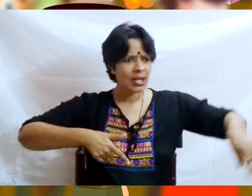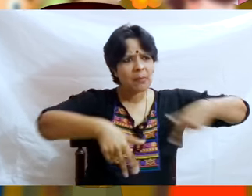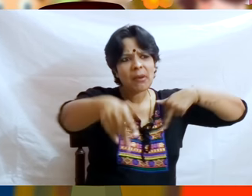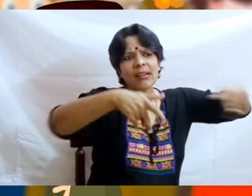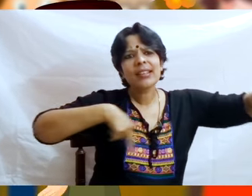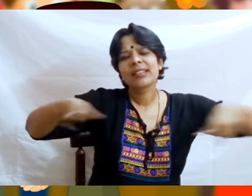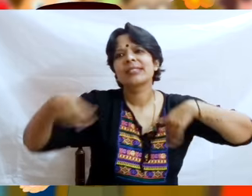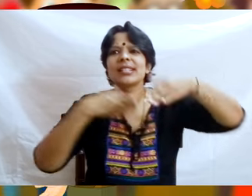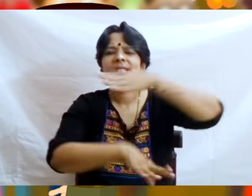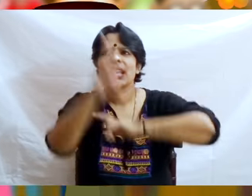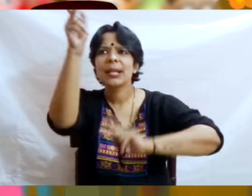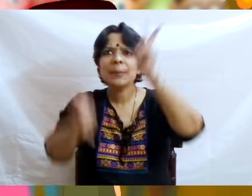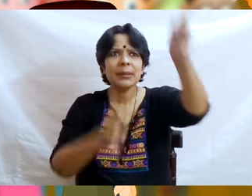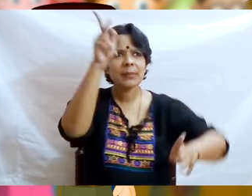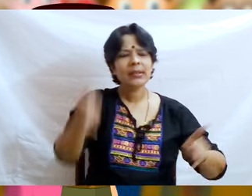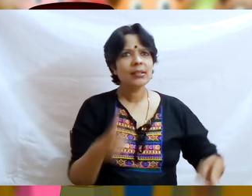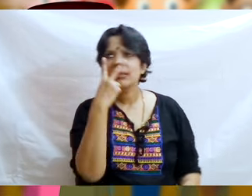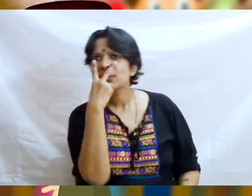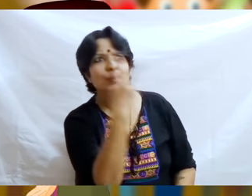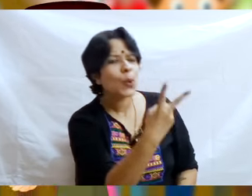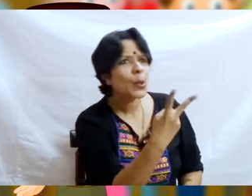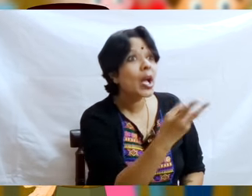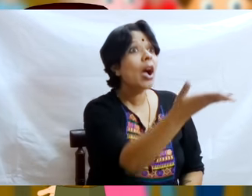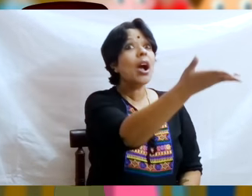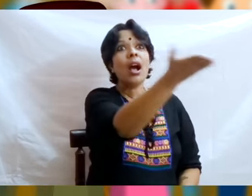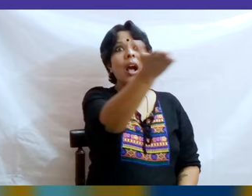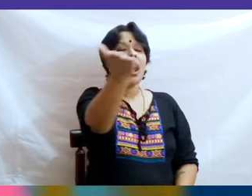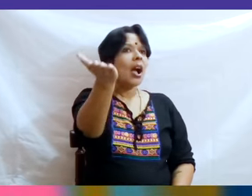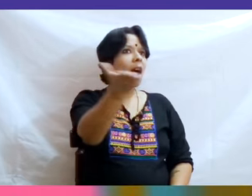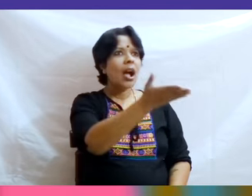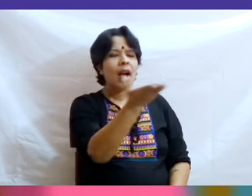as the two came along carrying the Donkey slung from a pole.